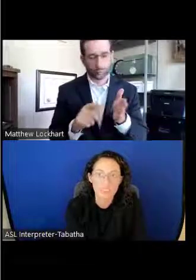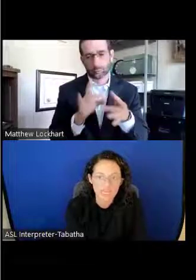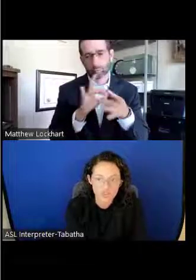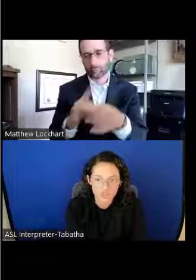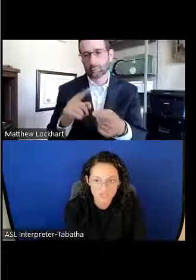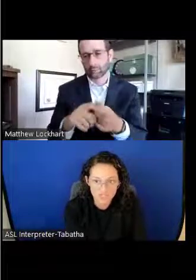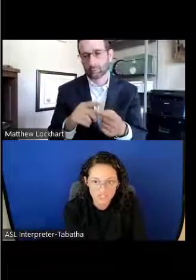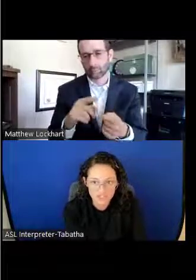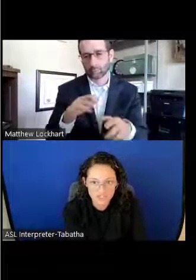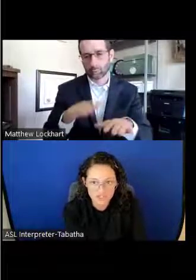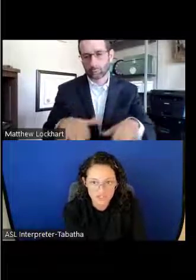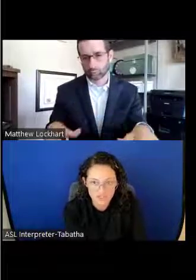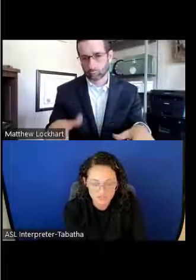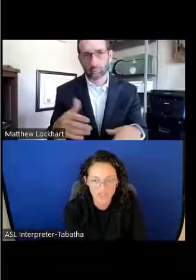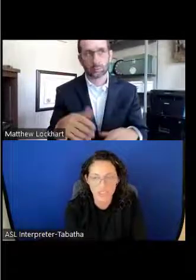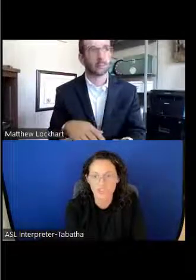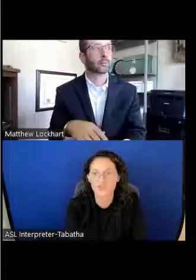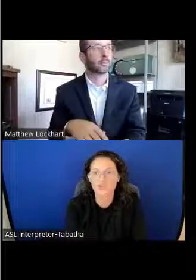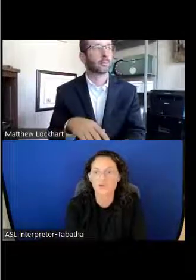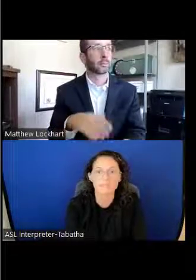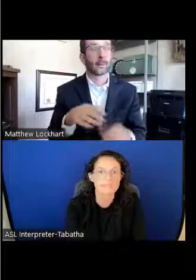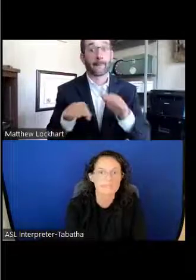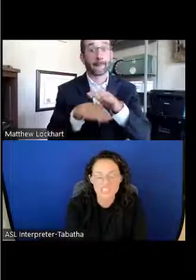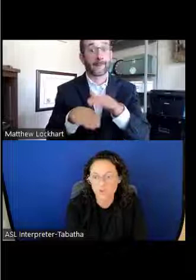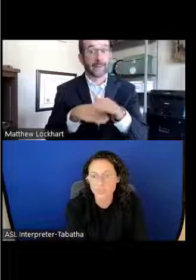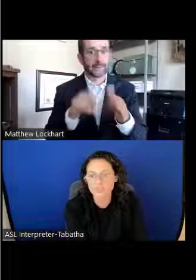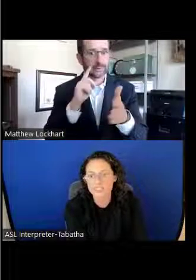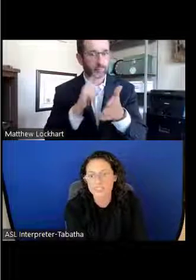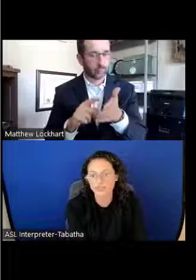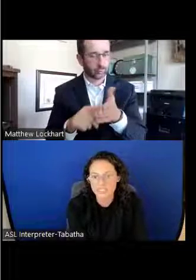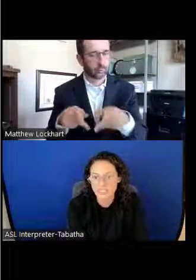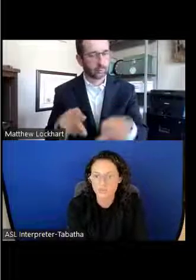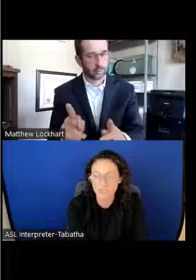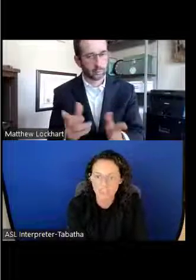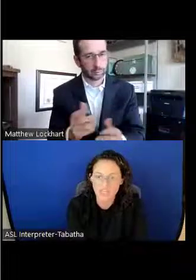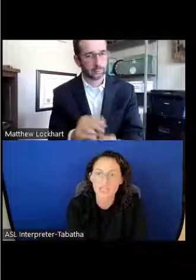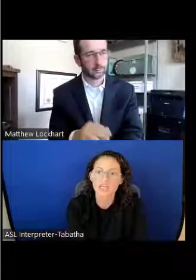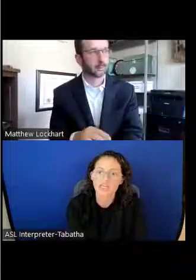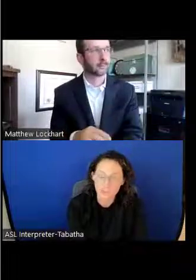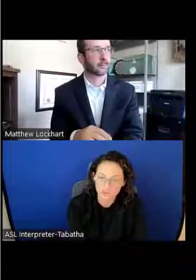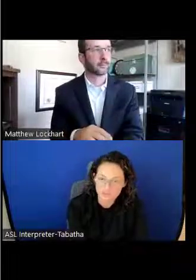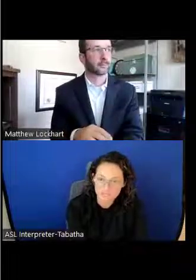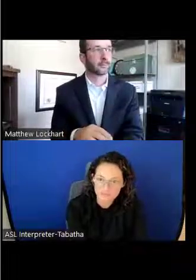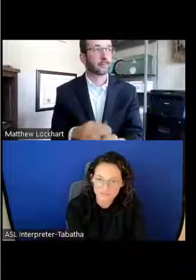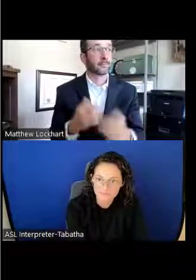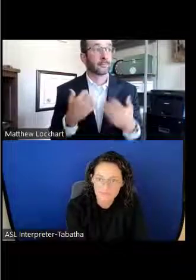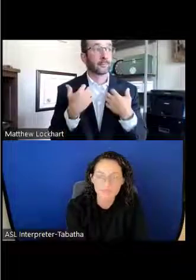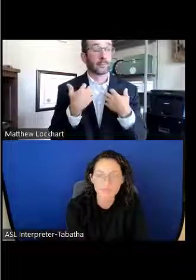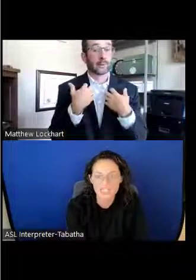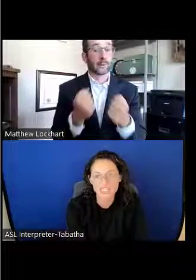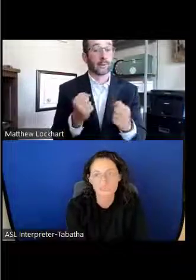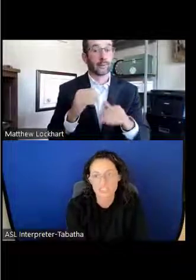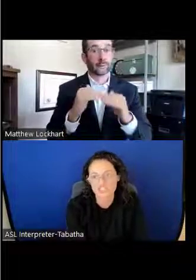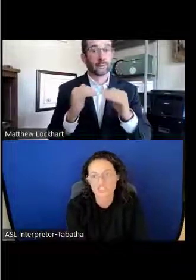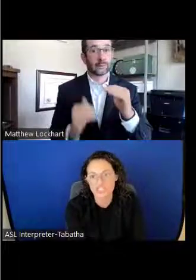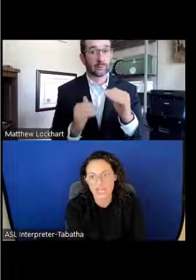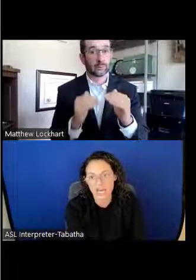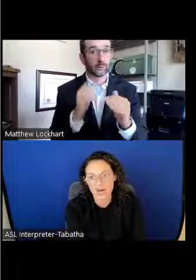Pediatric Research is related to disorders, illnesses within children, and the basic research is allowed.